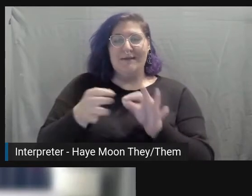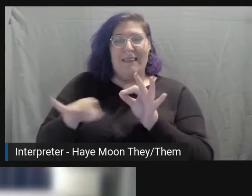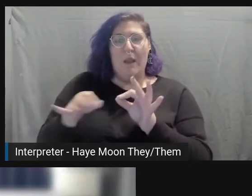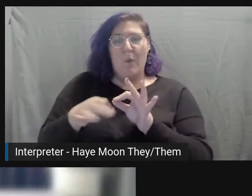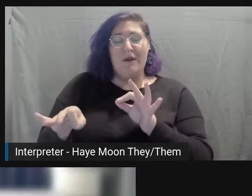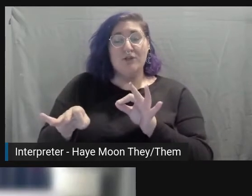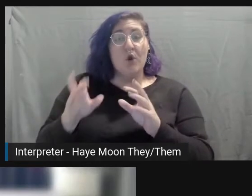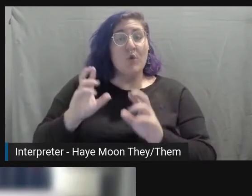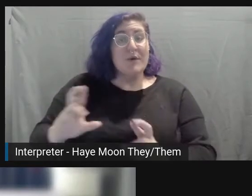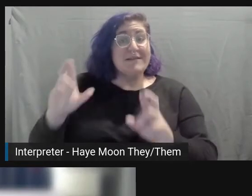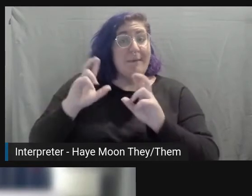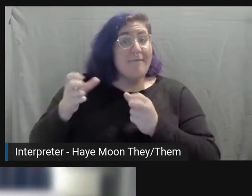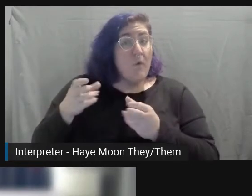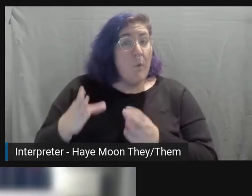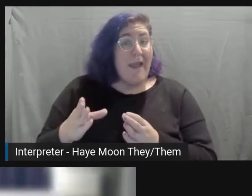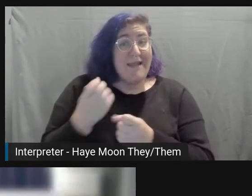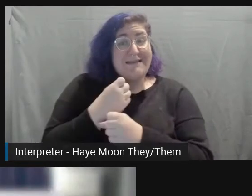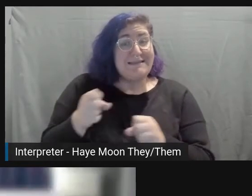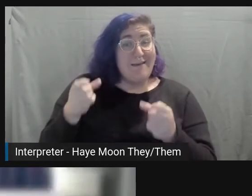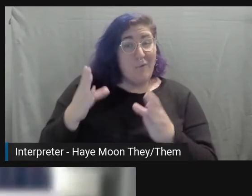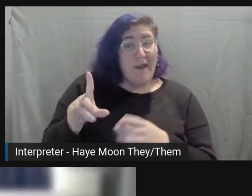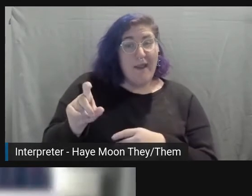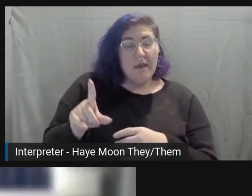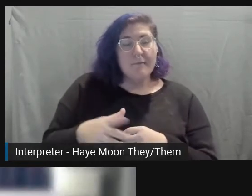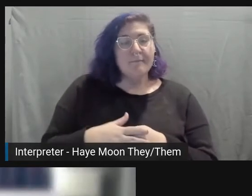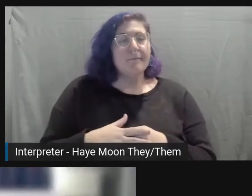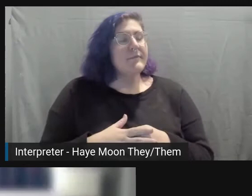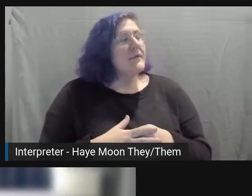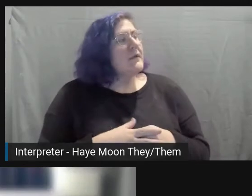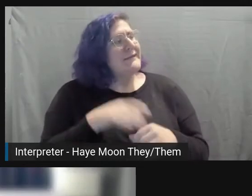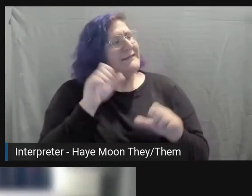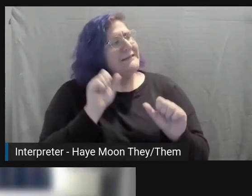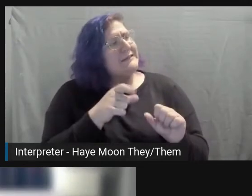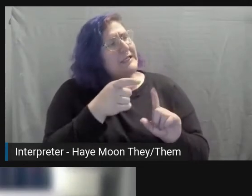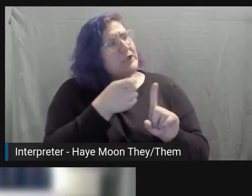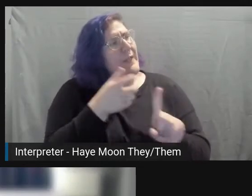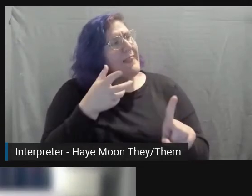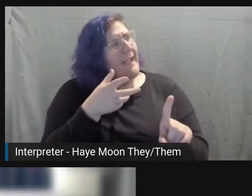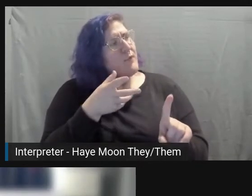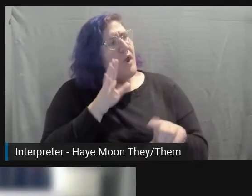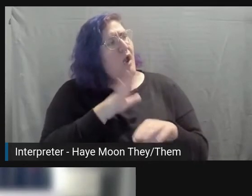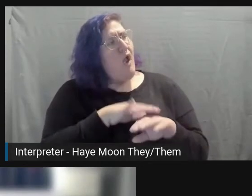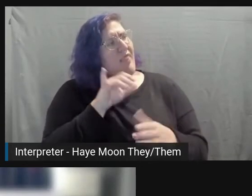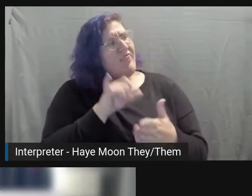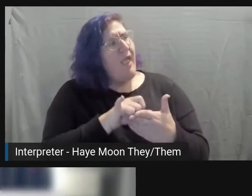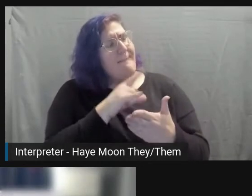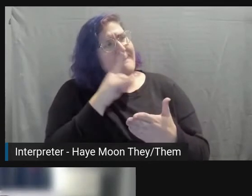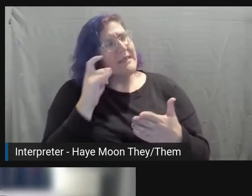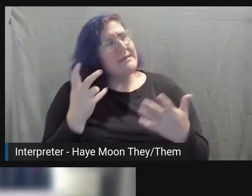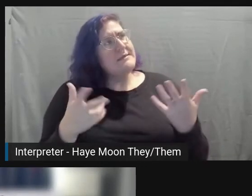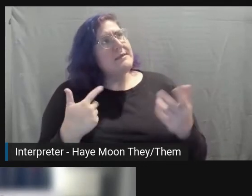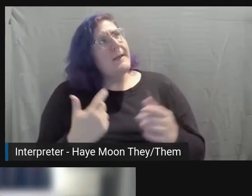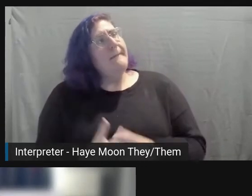I guess, are they able to elaborate on that or, because I-- Let's see.